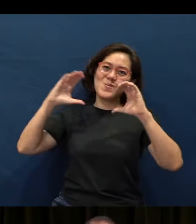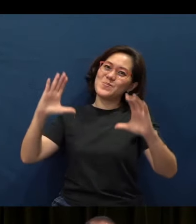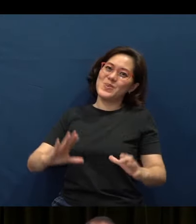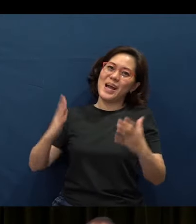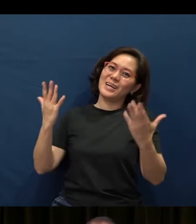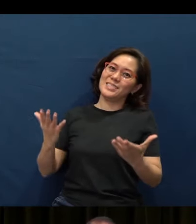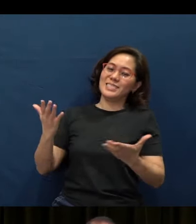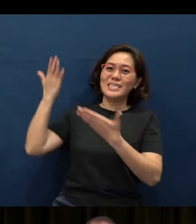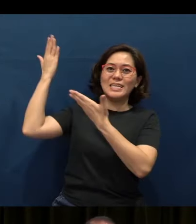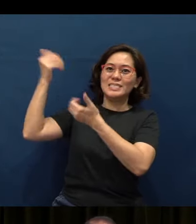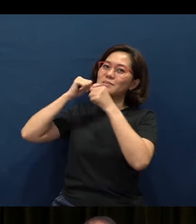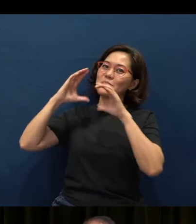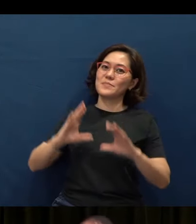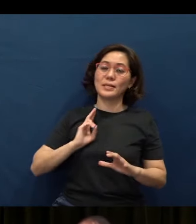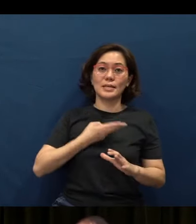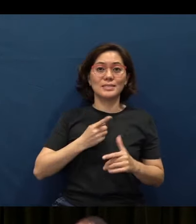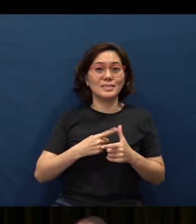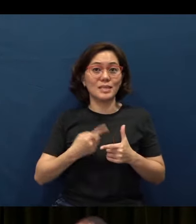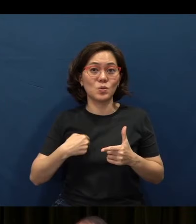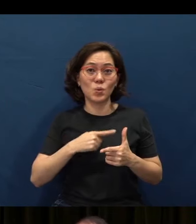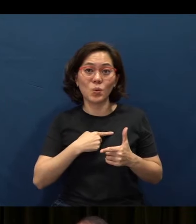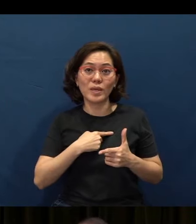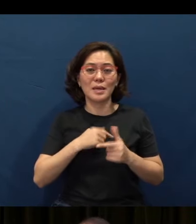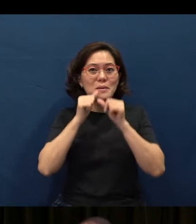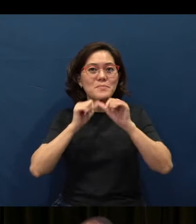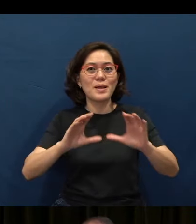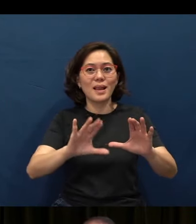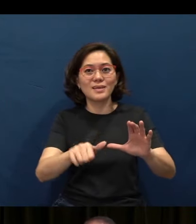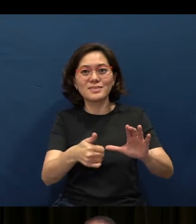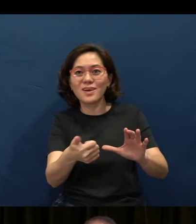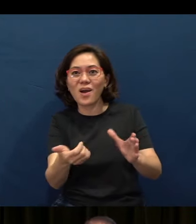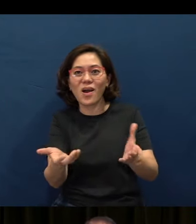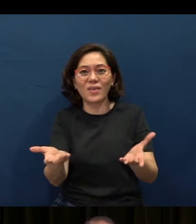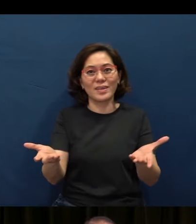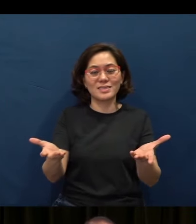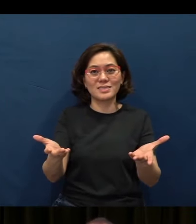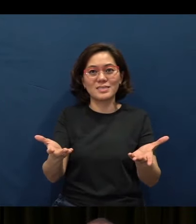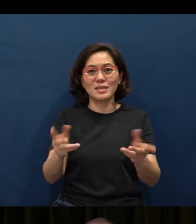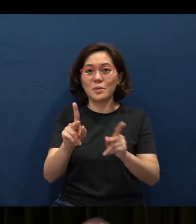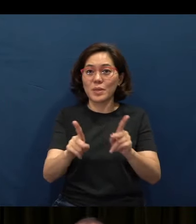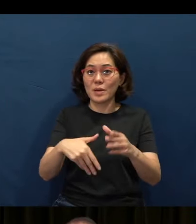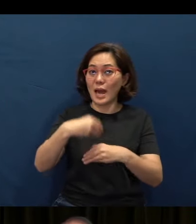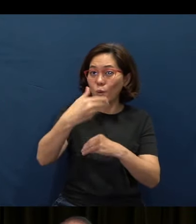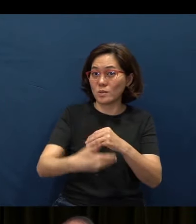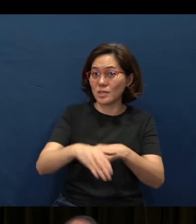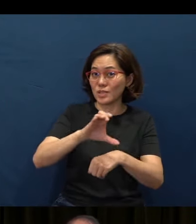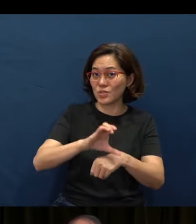He has blessed us, so that we in turn can be a blessing to the people outside the church.